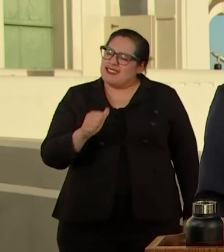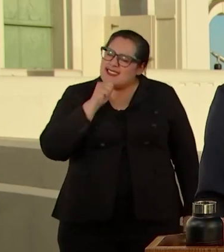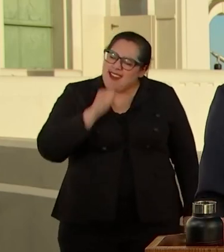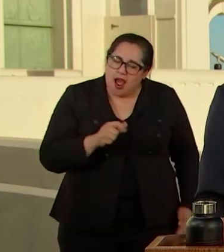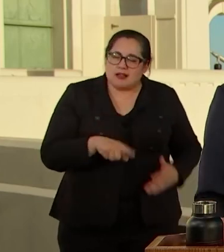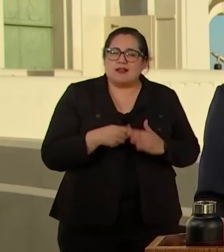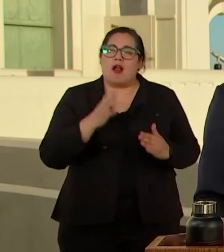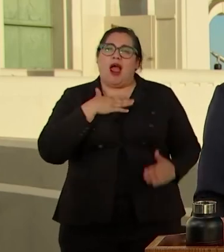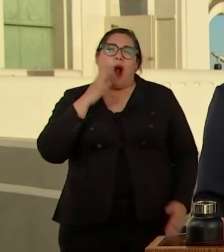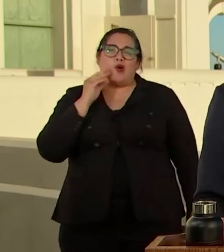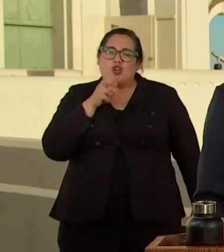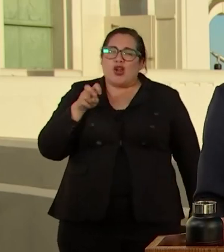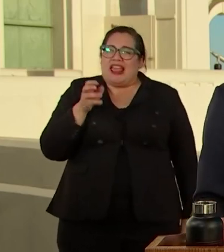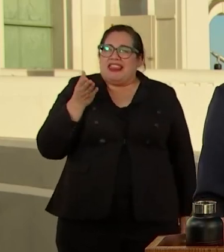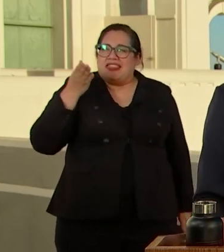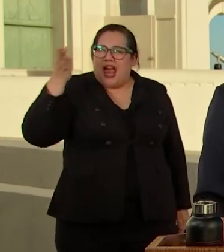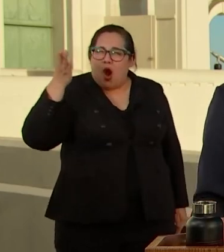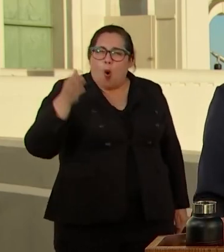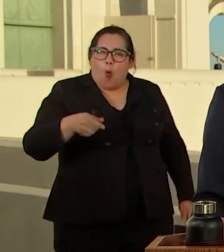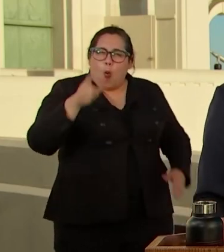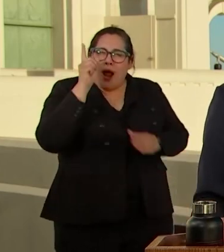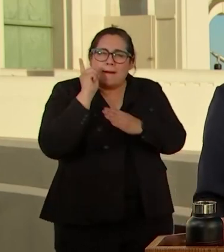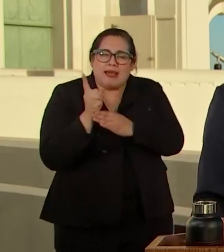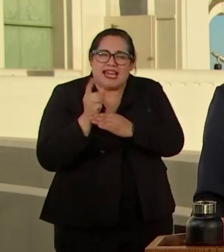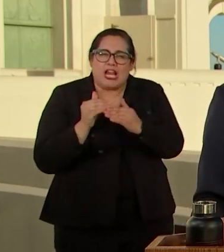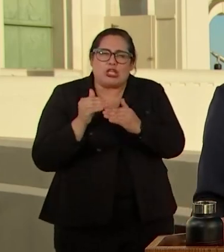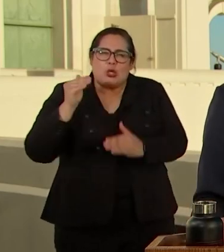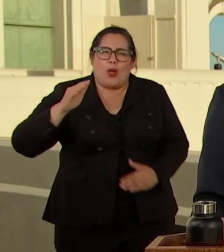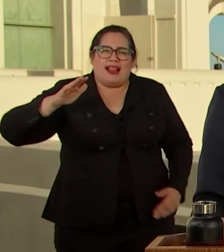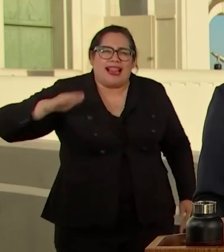LATE. STRENGTH, AND LOVE L.A.